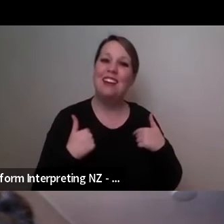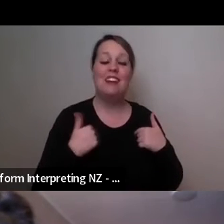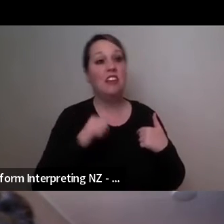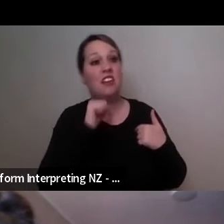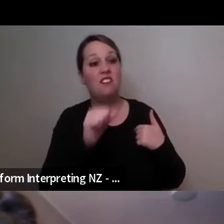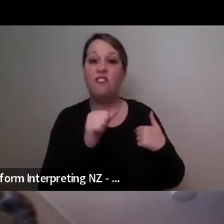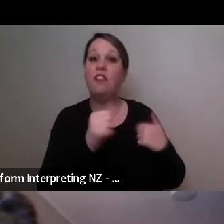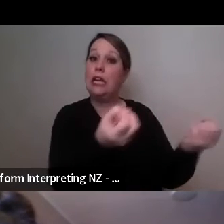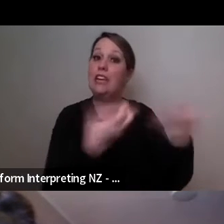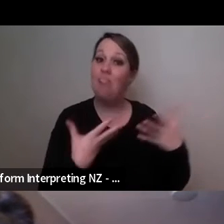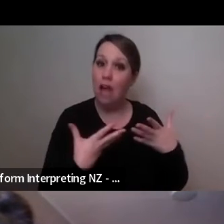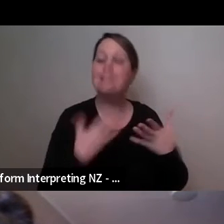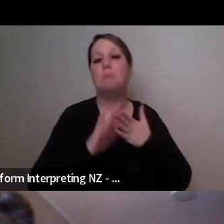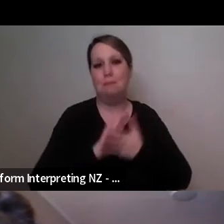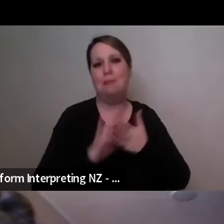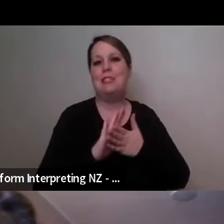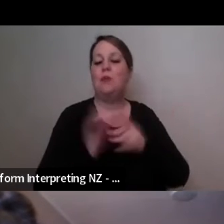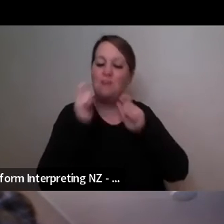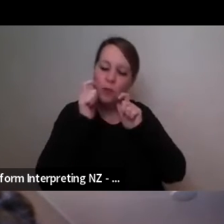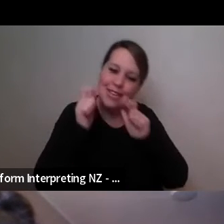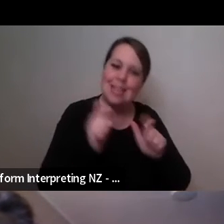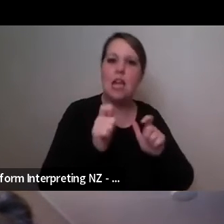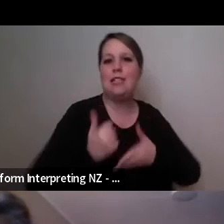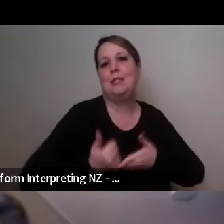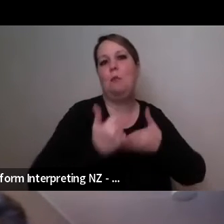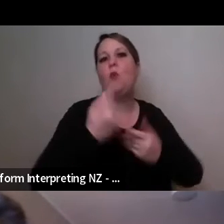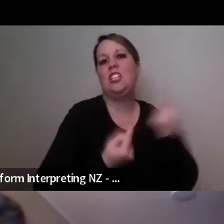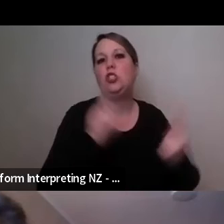then be patient and support each other through the day and then also to check out the end of the day